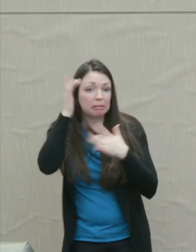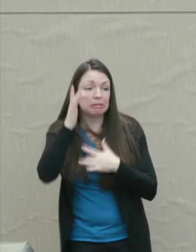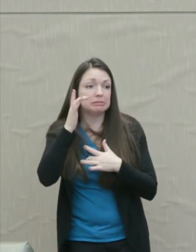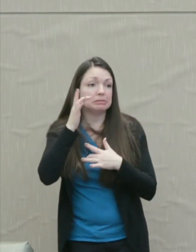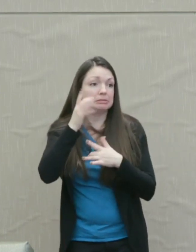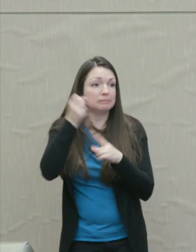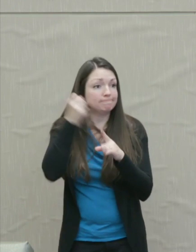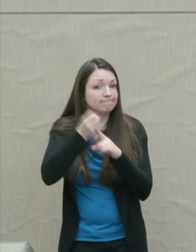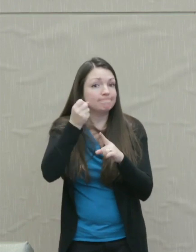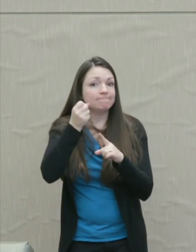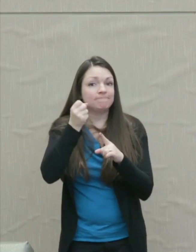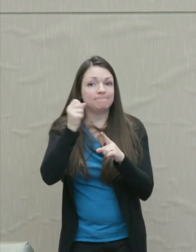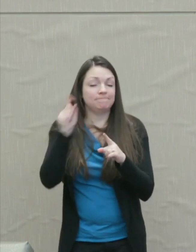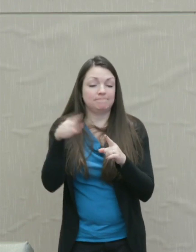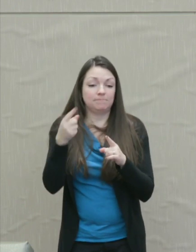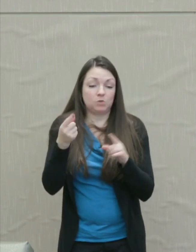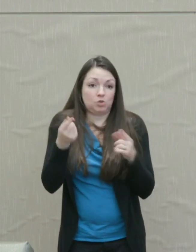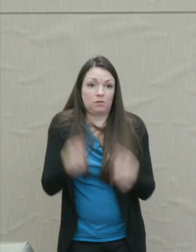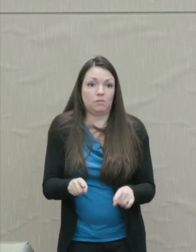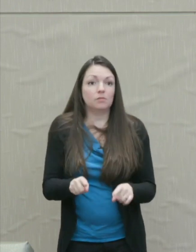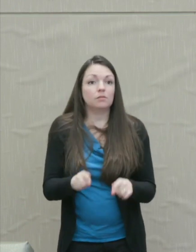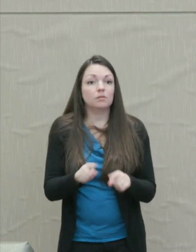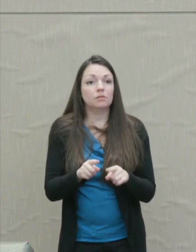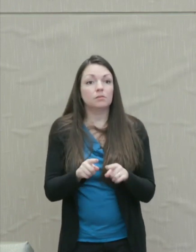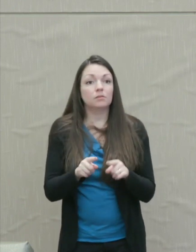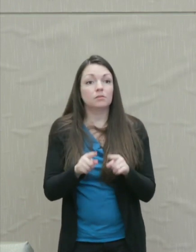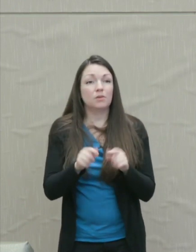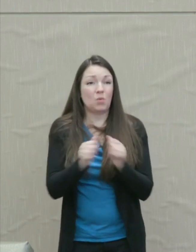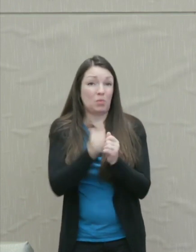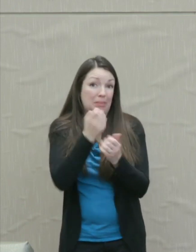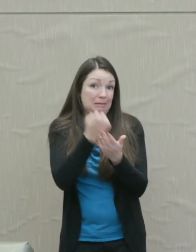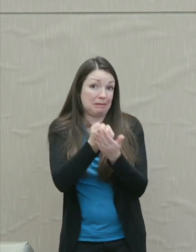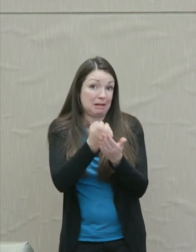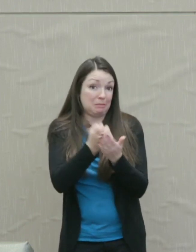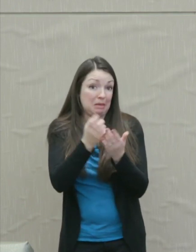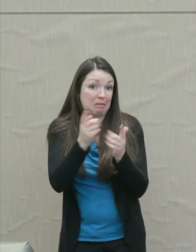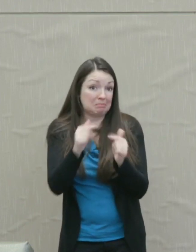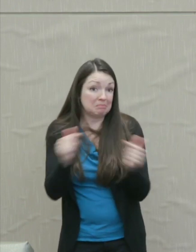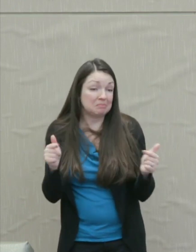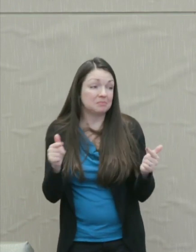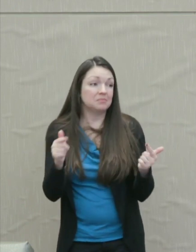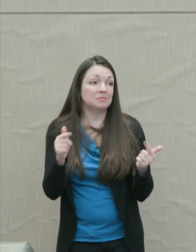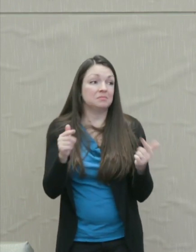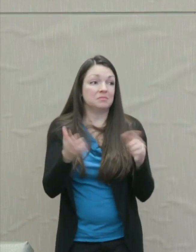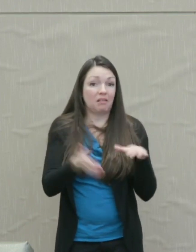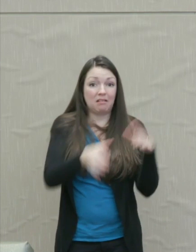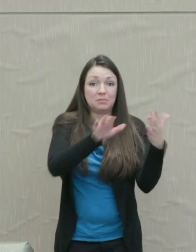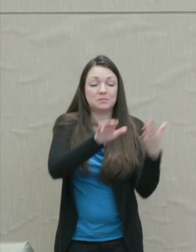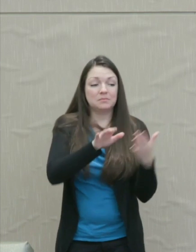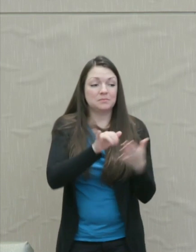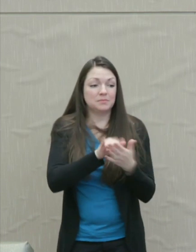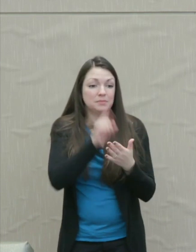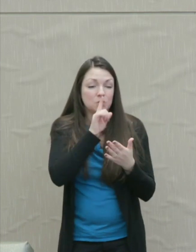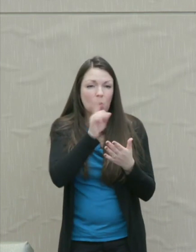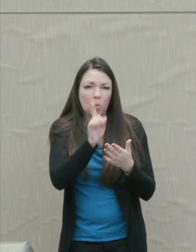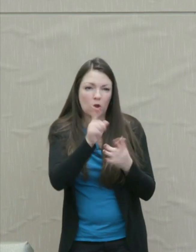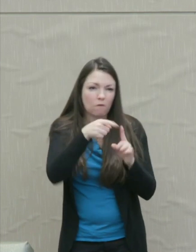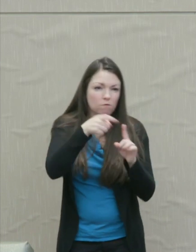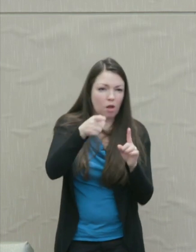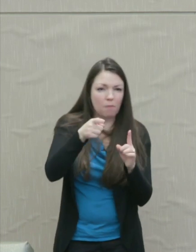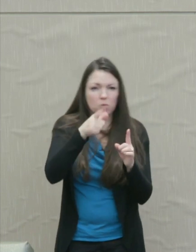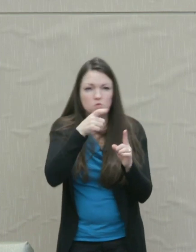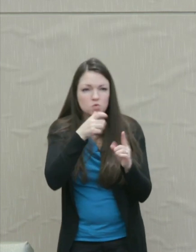And sometimes as with economic calamities the source is very obscure and hard to pinpoint.